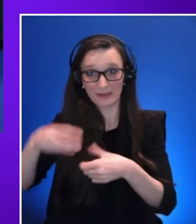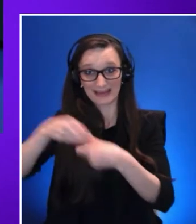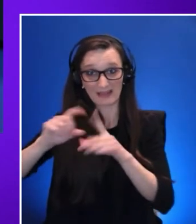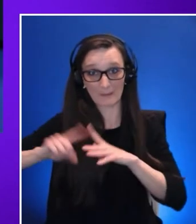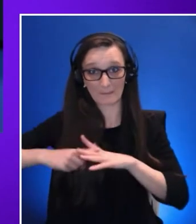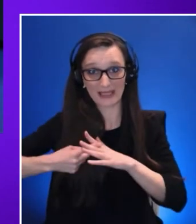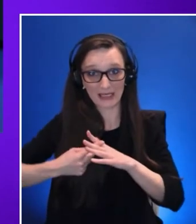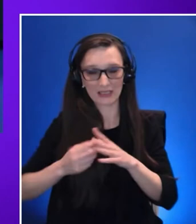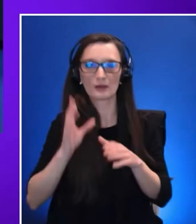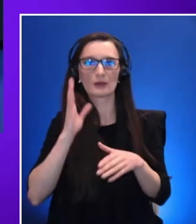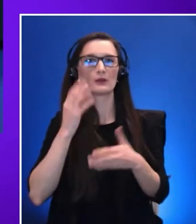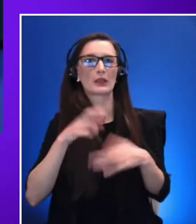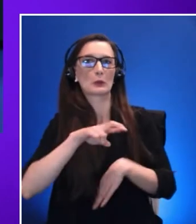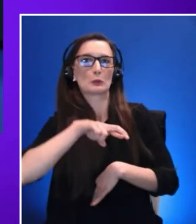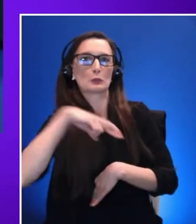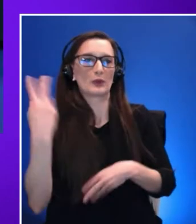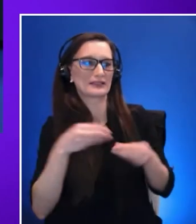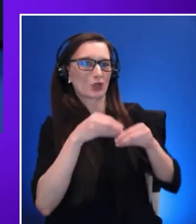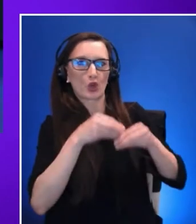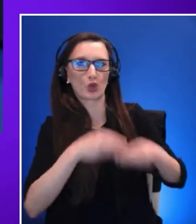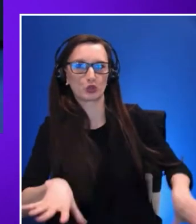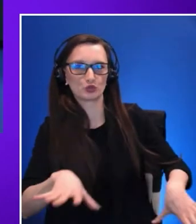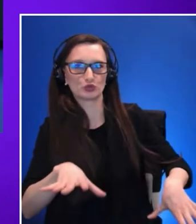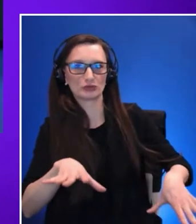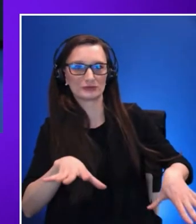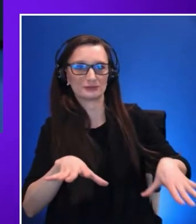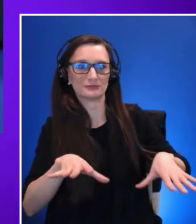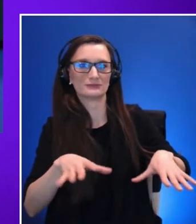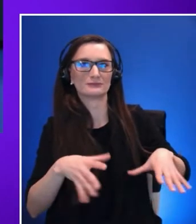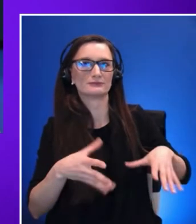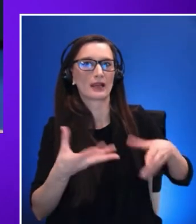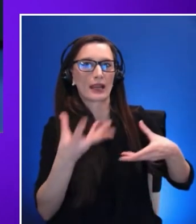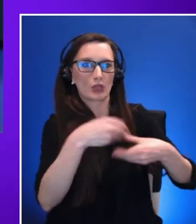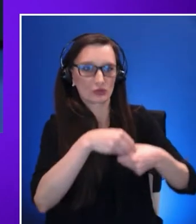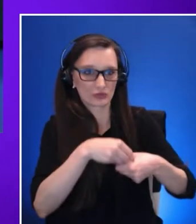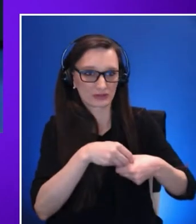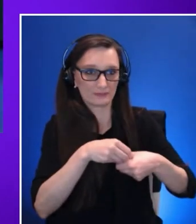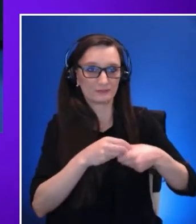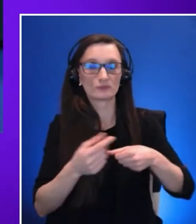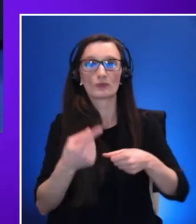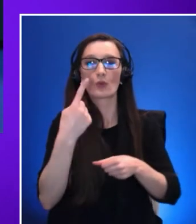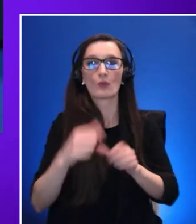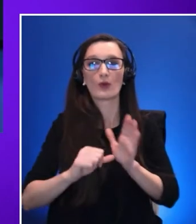the feedback that we got from Lisa or Bill given by Jacque a few moments ago,